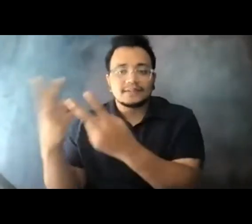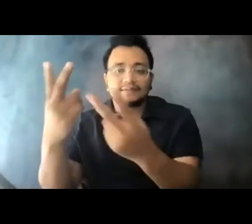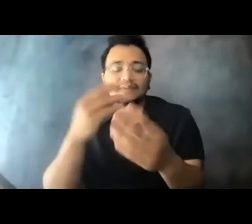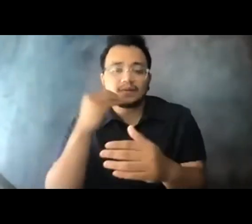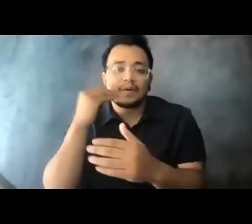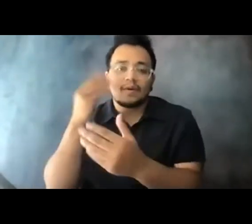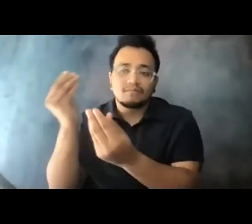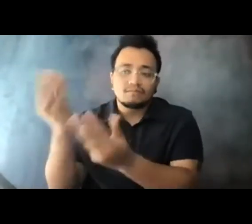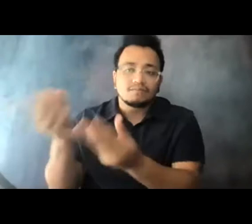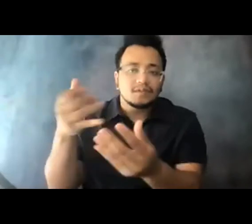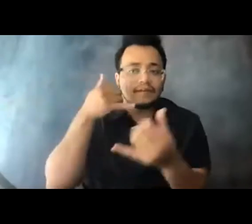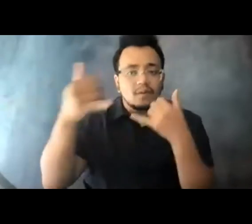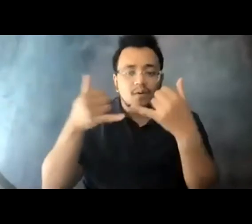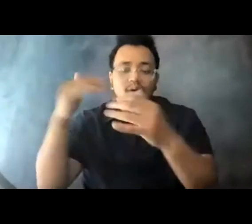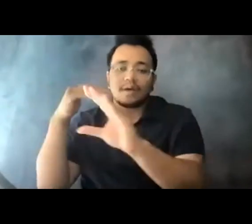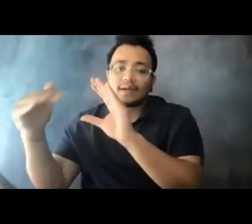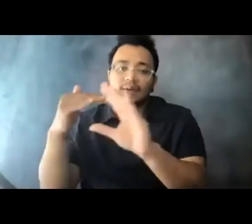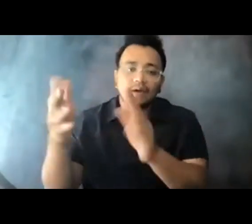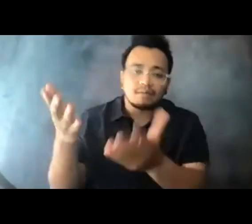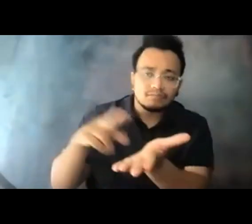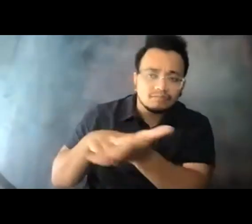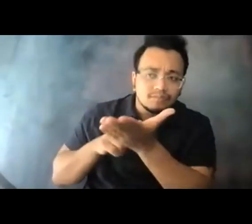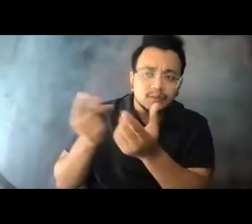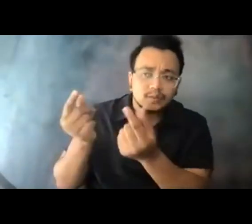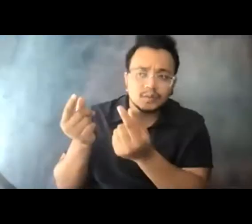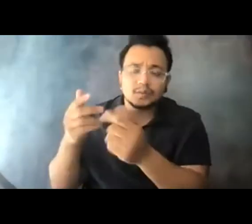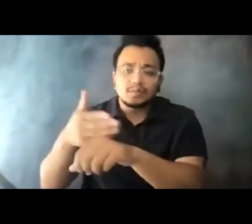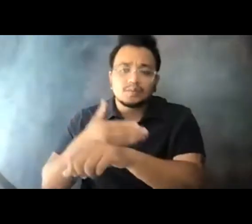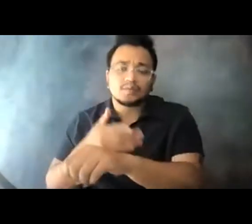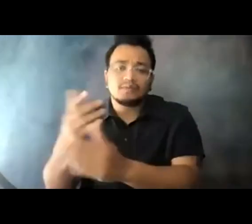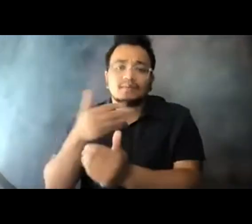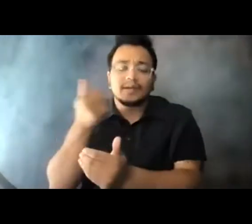15:15:34 phone calls and e-mails to see what they can do to provide even better service.